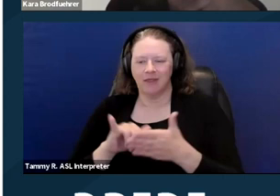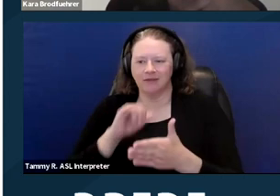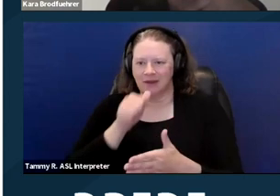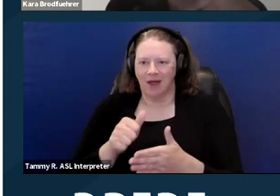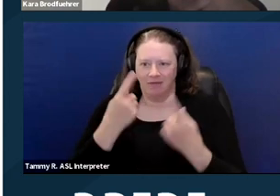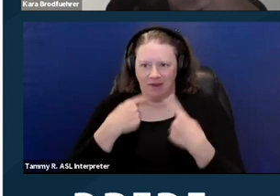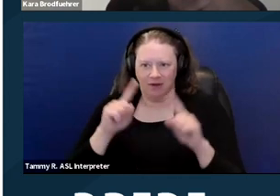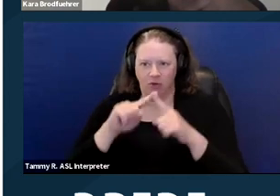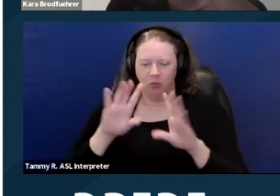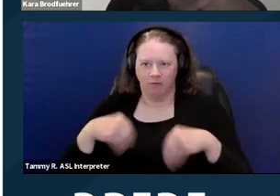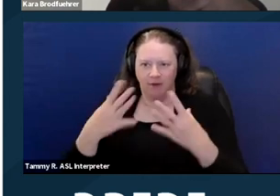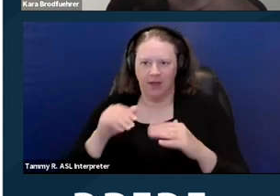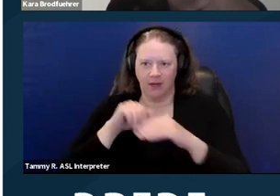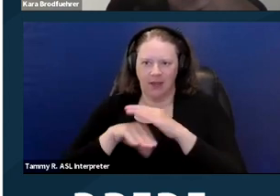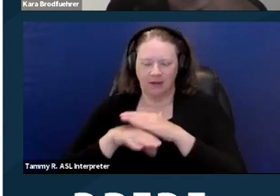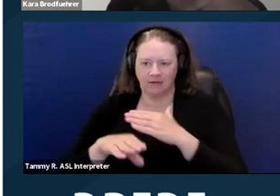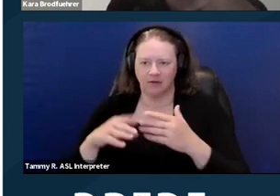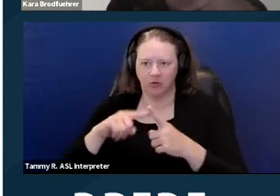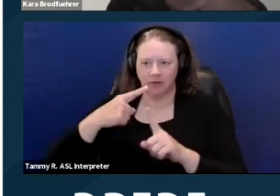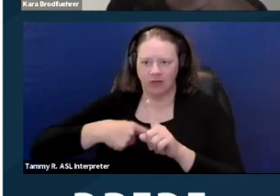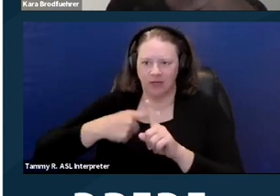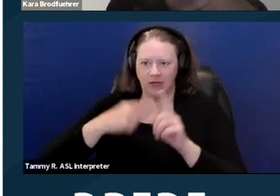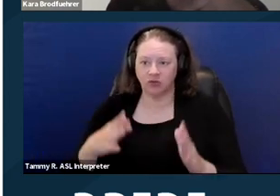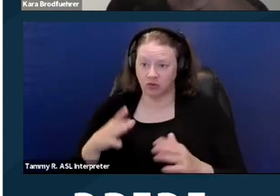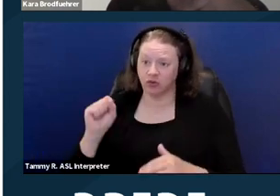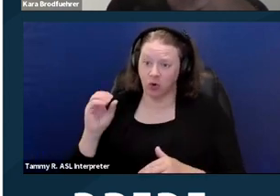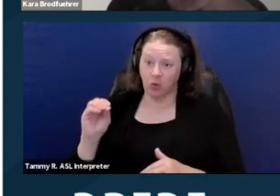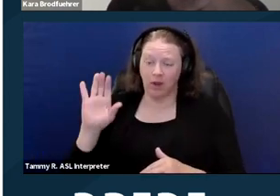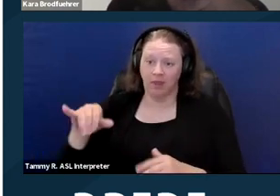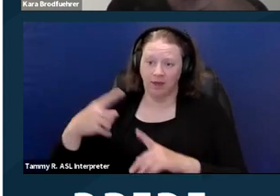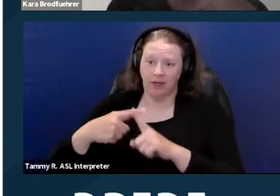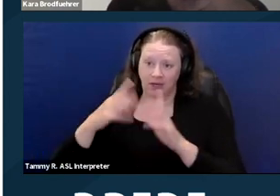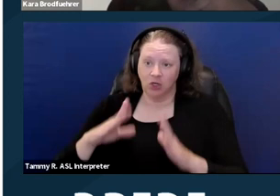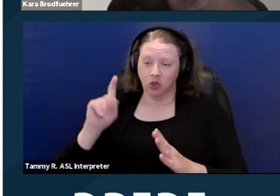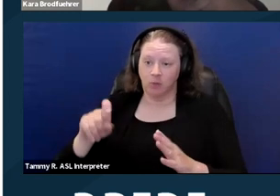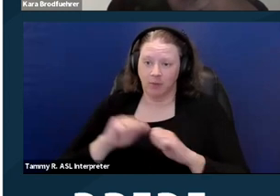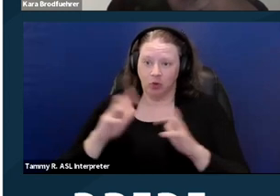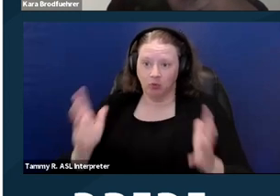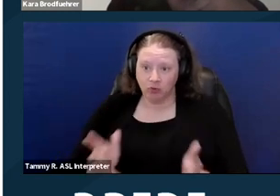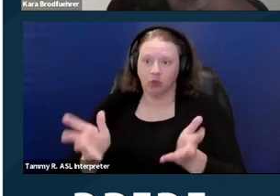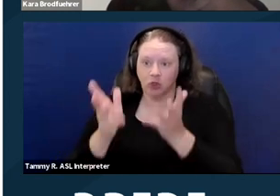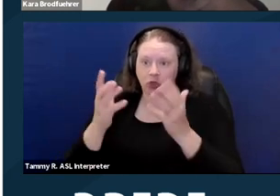So the tenant should be able to push for the walk-in shower. One thing to note is that if,